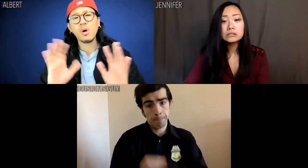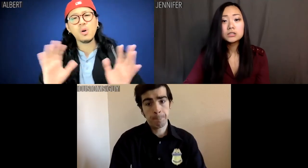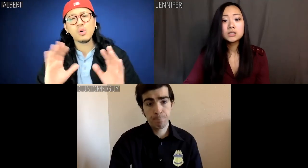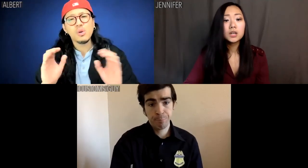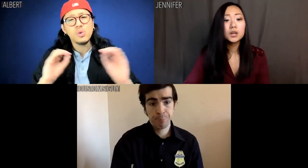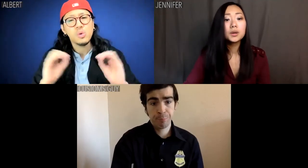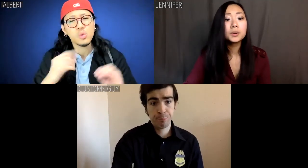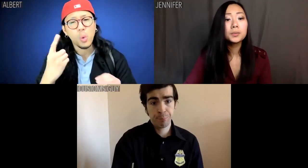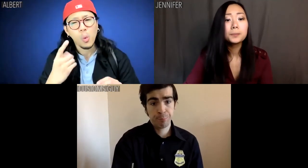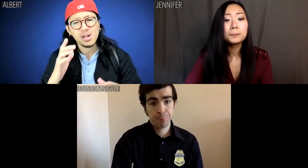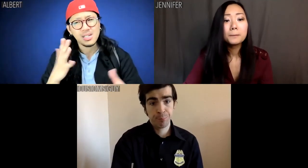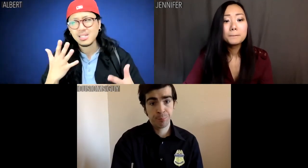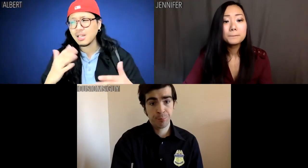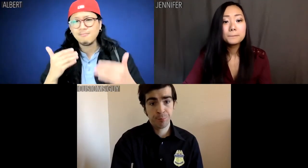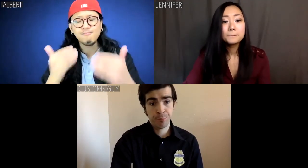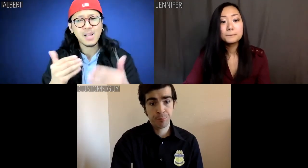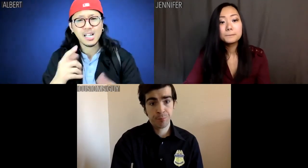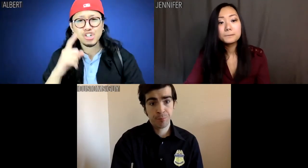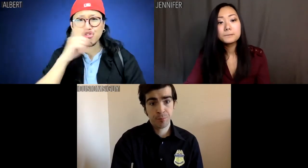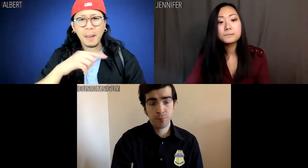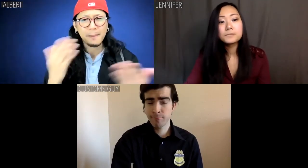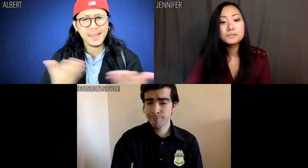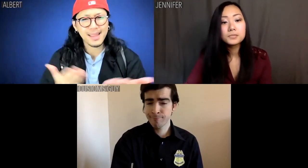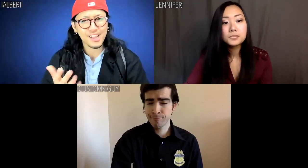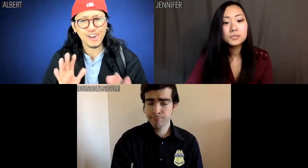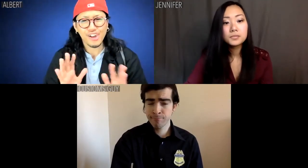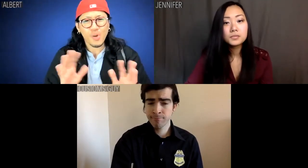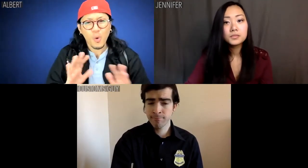Albert: Whoa, whoa, whoa. Nobody's committing a fraud here.